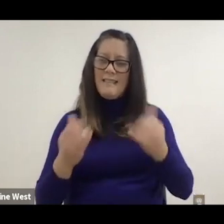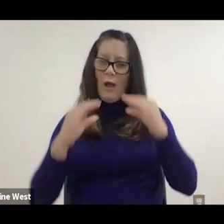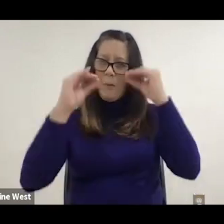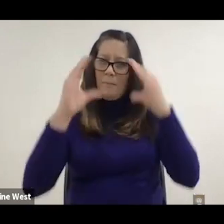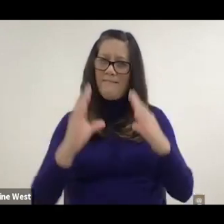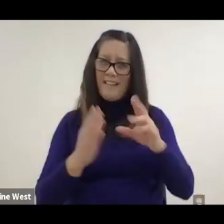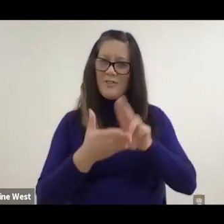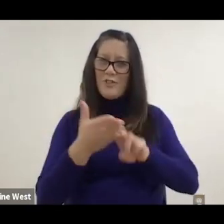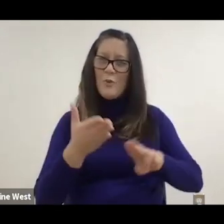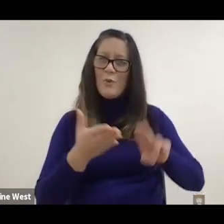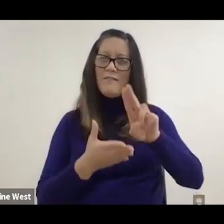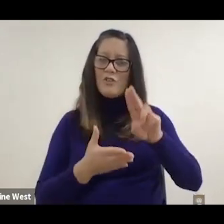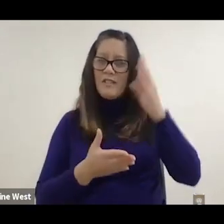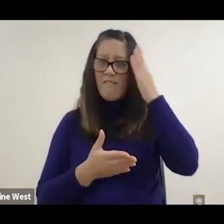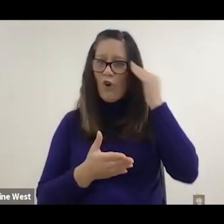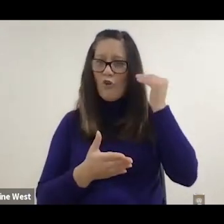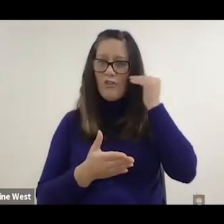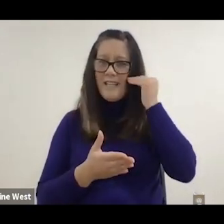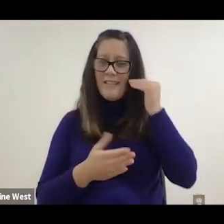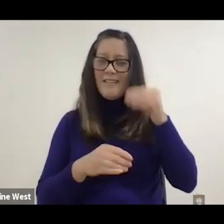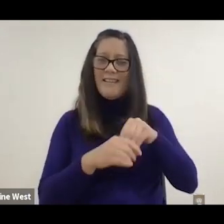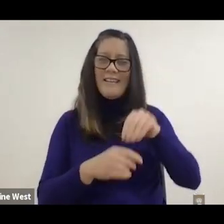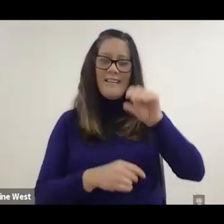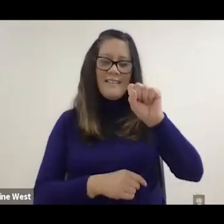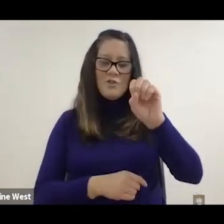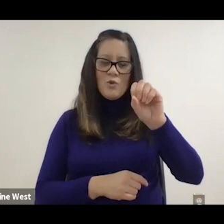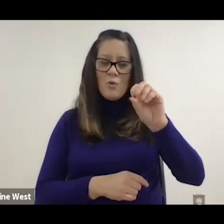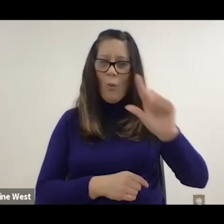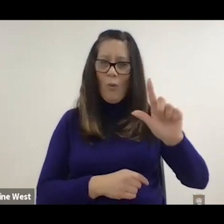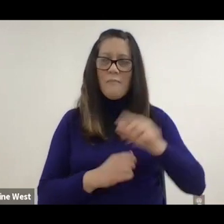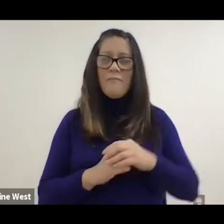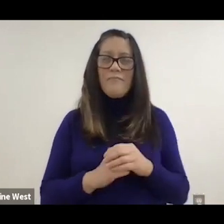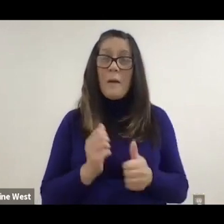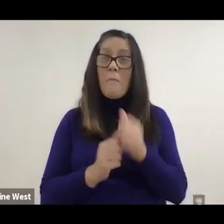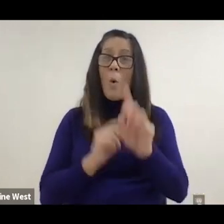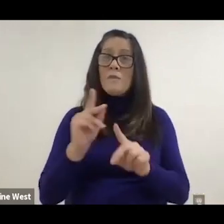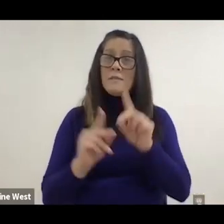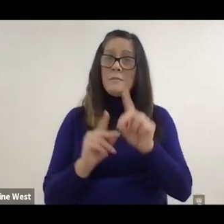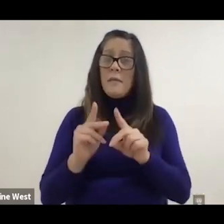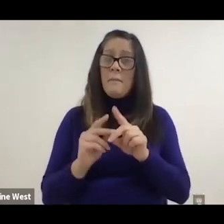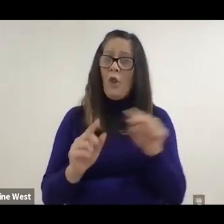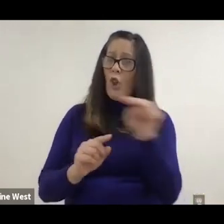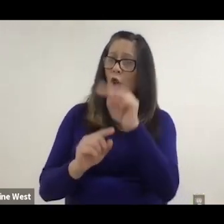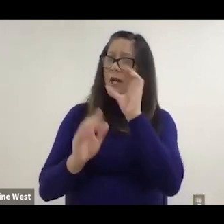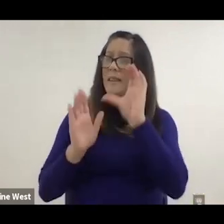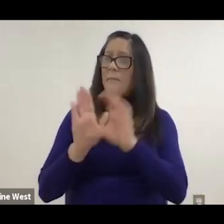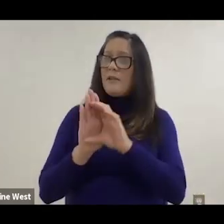University of Korea. And so most people might see that picture and think that Doctor